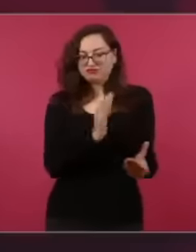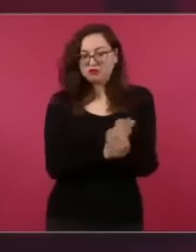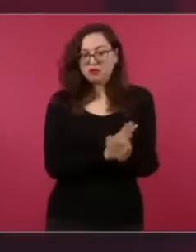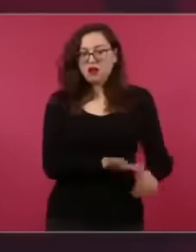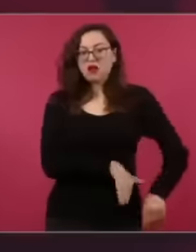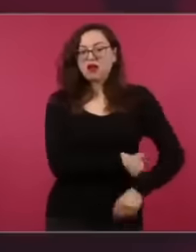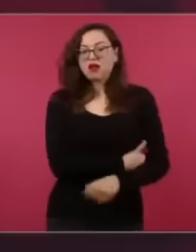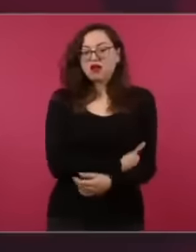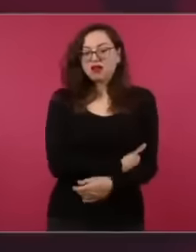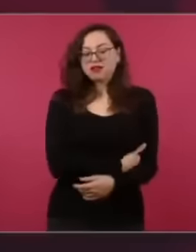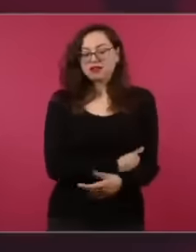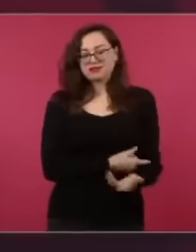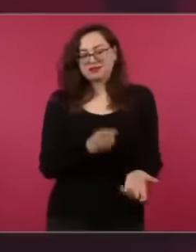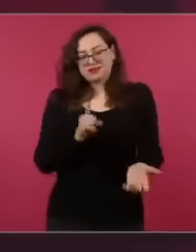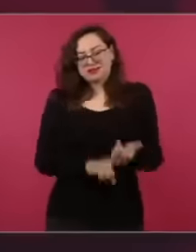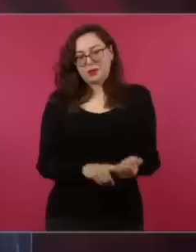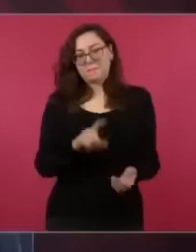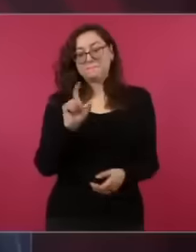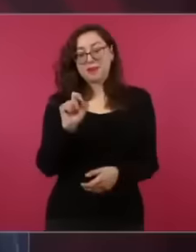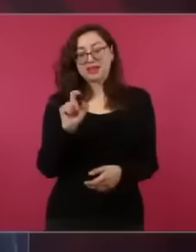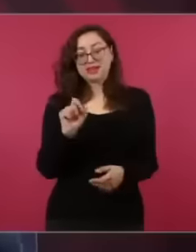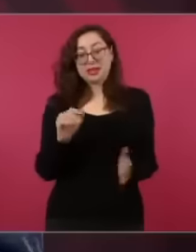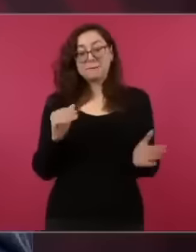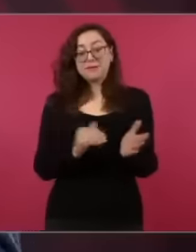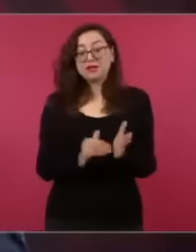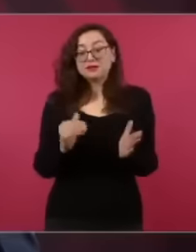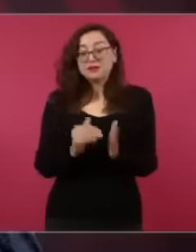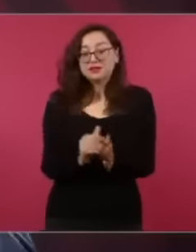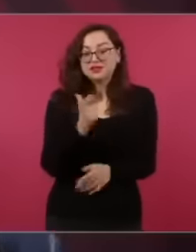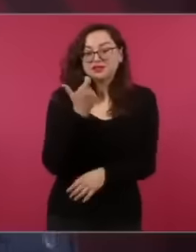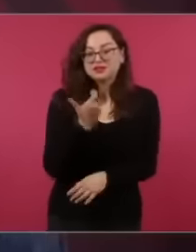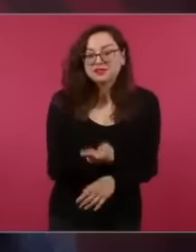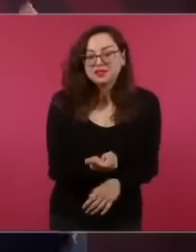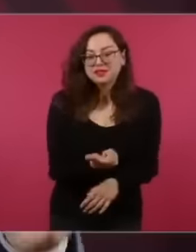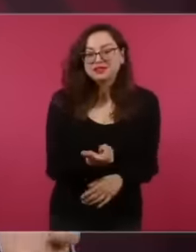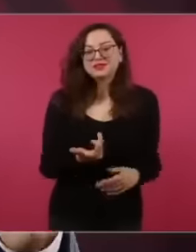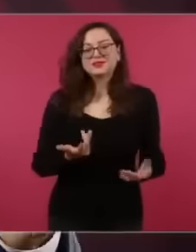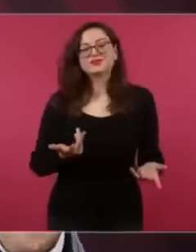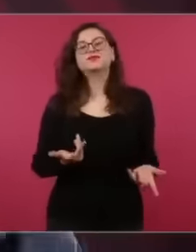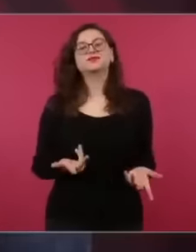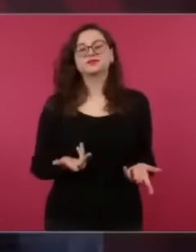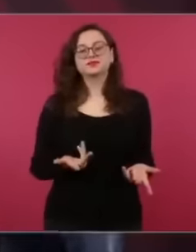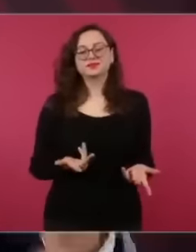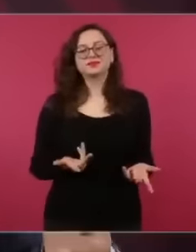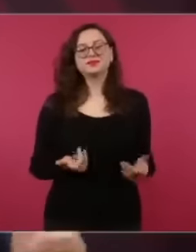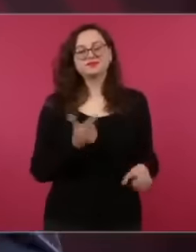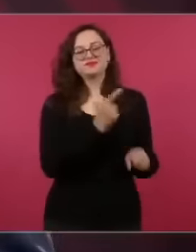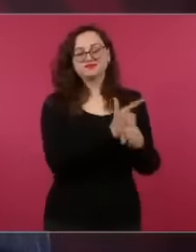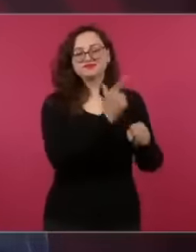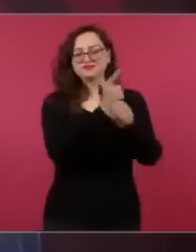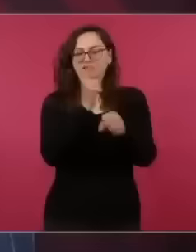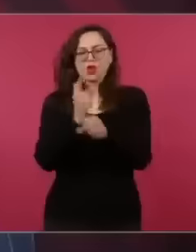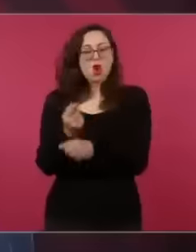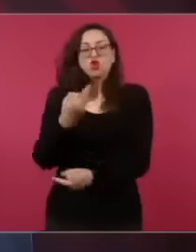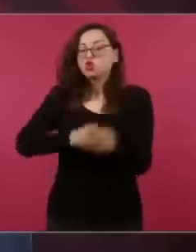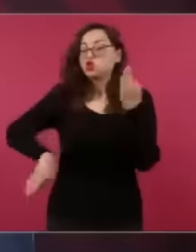more, everything is bad and also eh